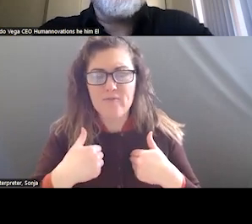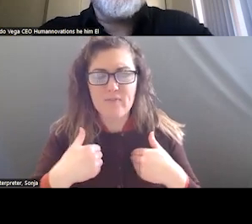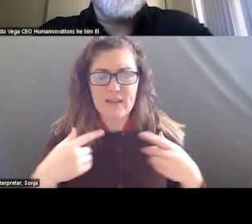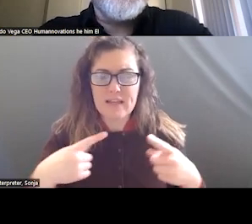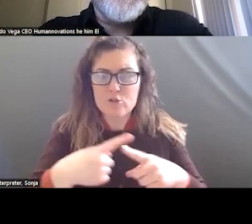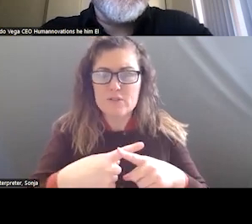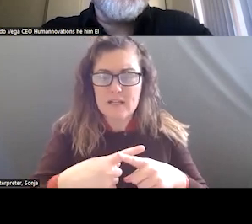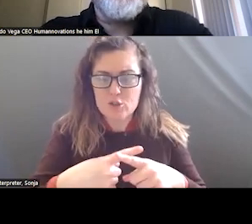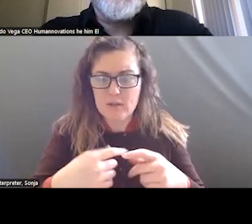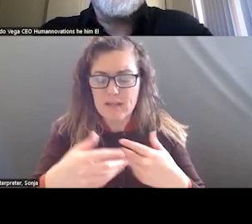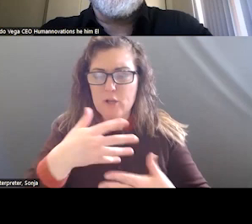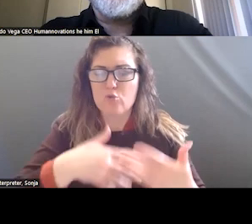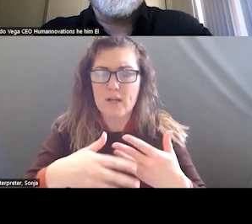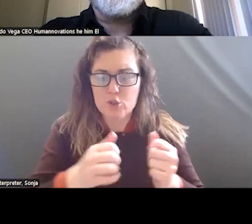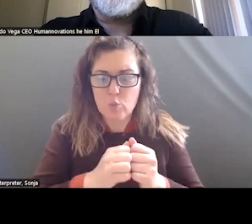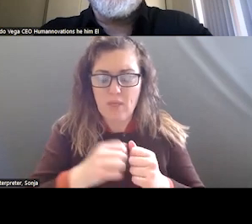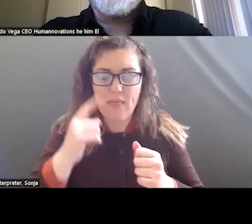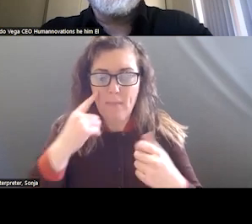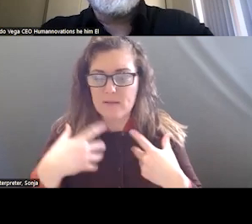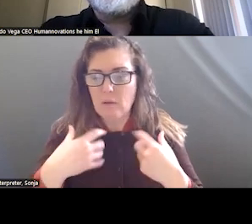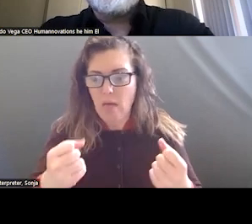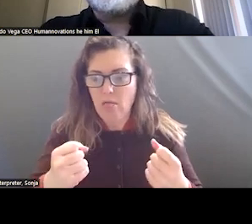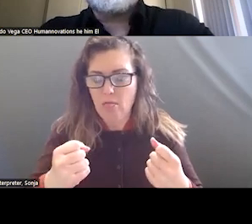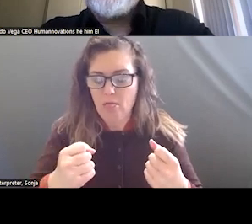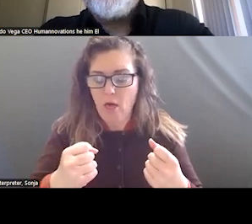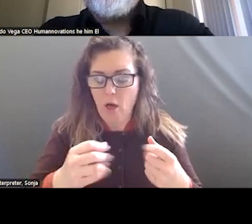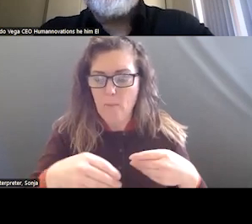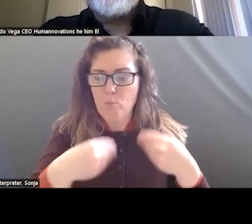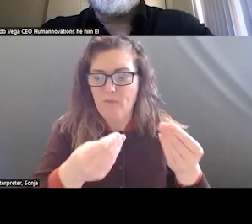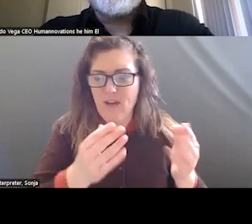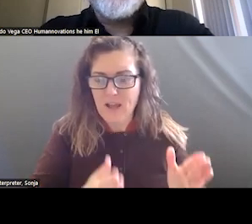WITH PROVIDERS WHEN I WAS YOUNG AND SUBSTANCE ABUSE PROVIDERS,